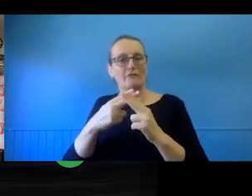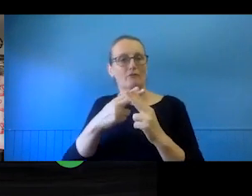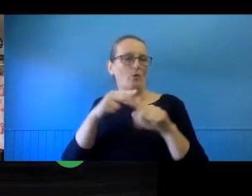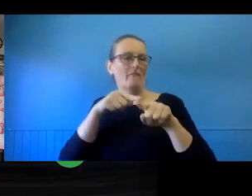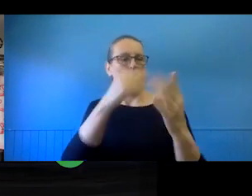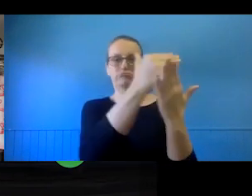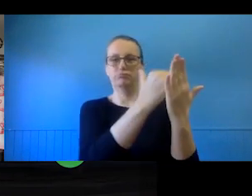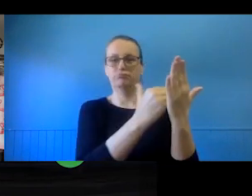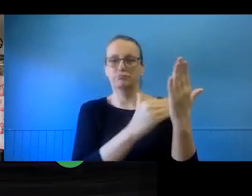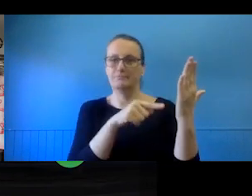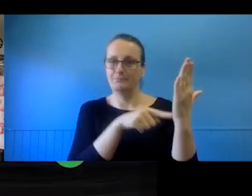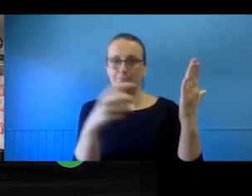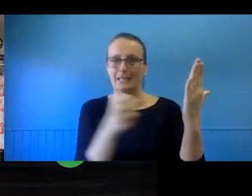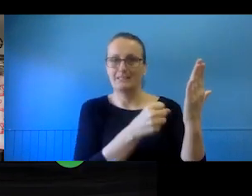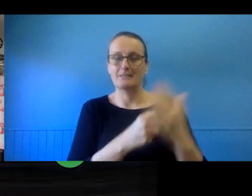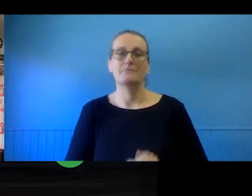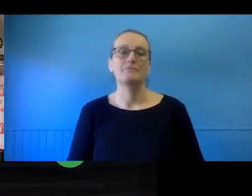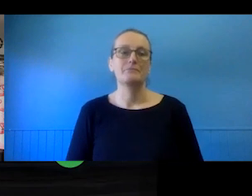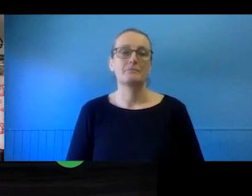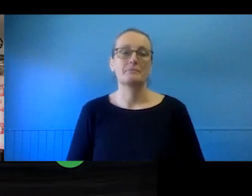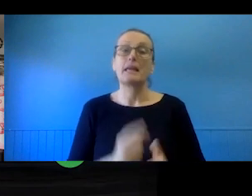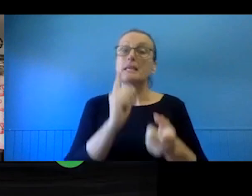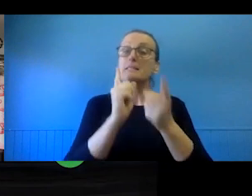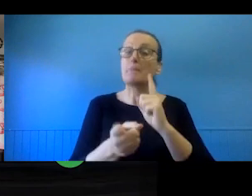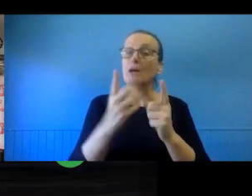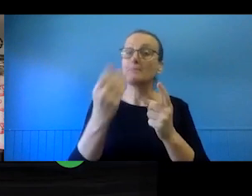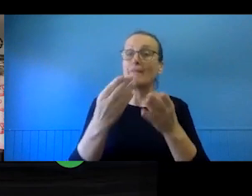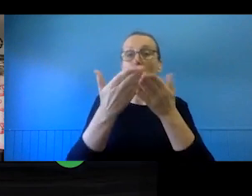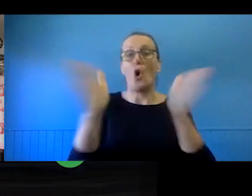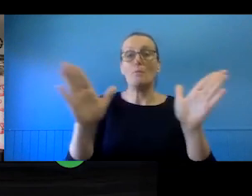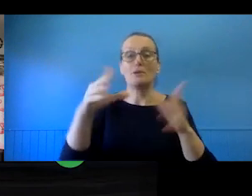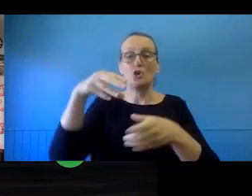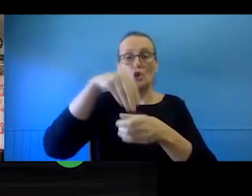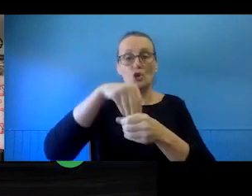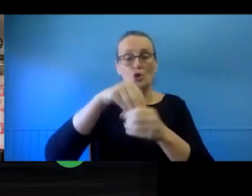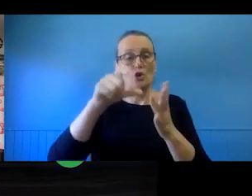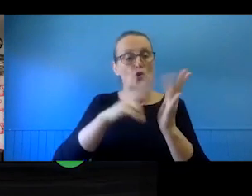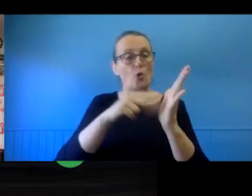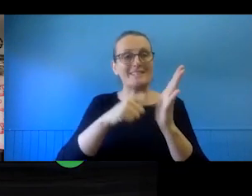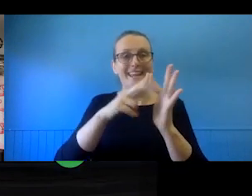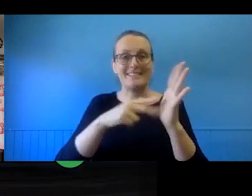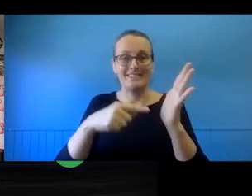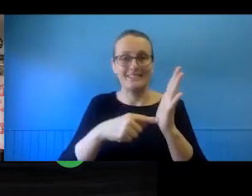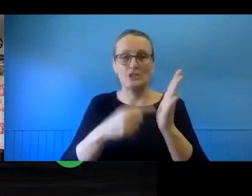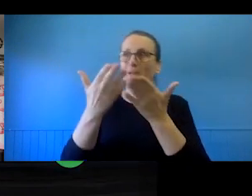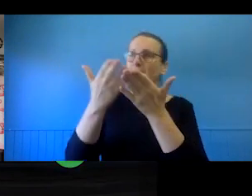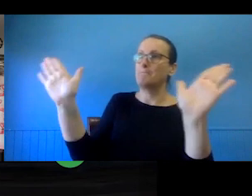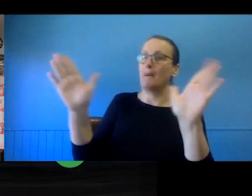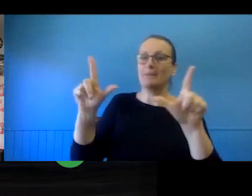There are also a number of open content licensing schemes that grant public licences to reuse material on specified terms.